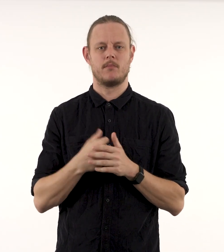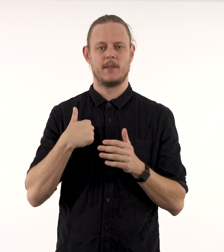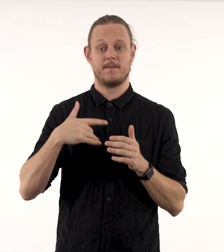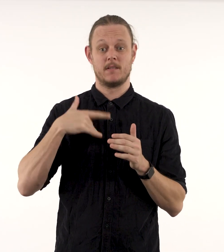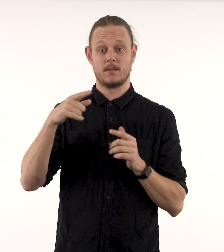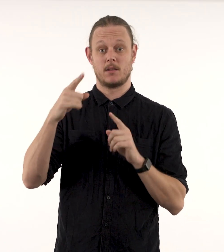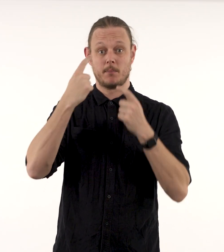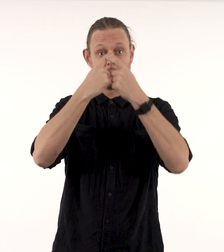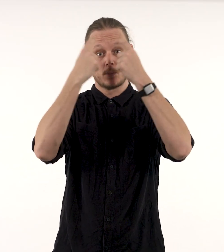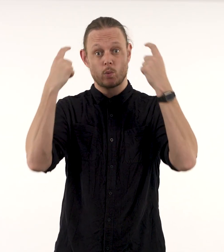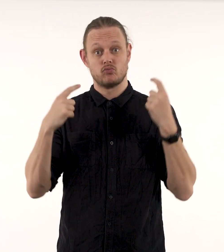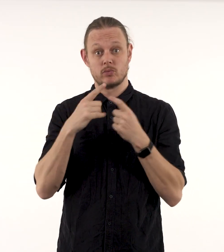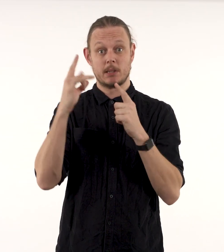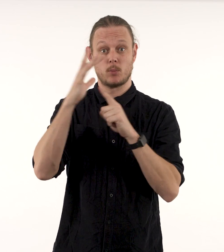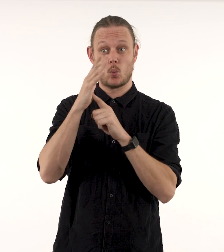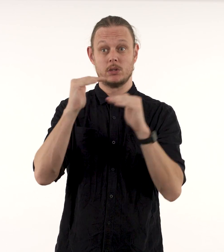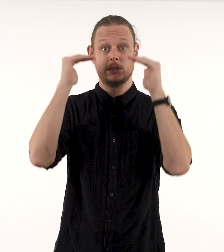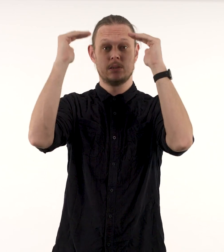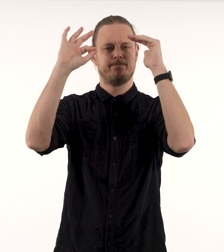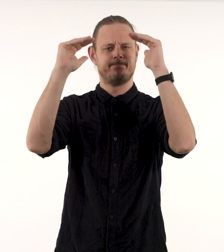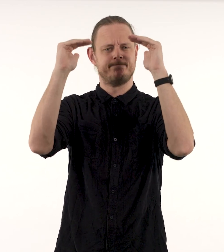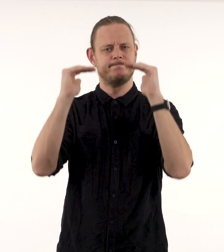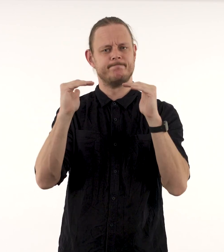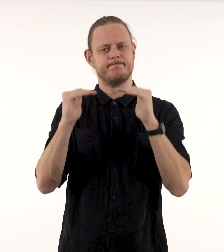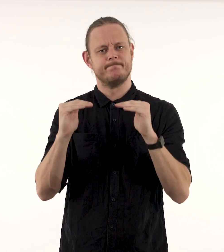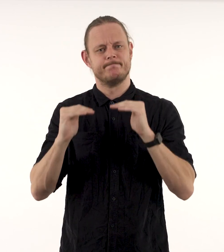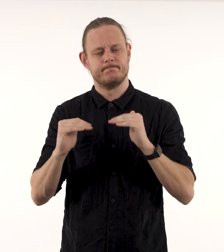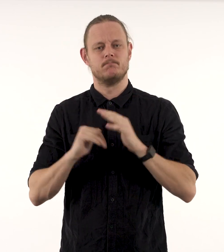of course, understood that a portrait might be a very low priority.'